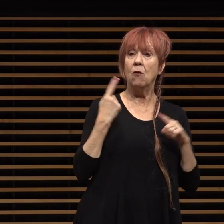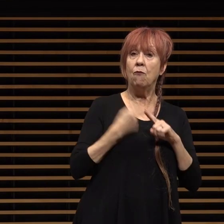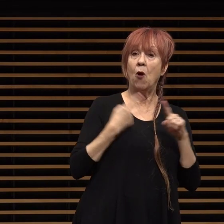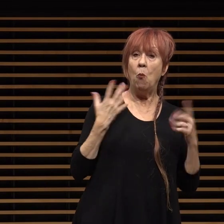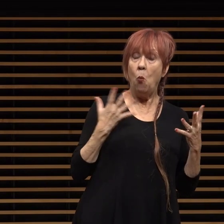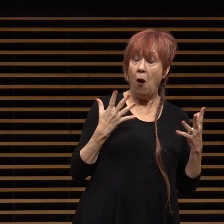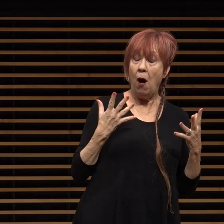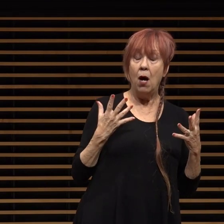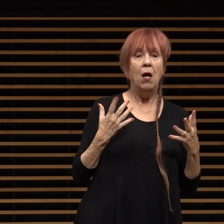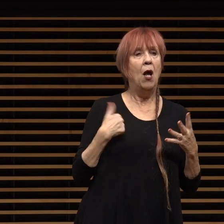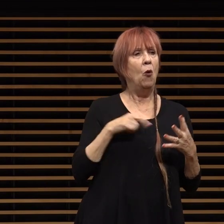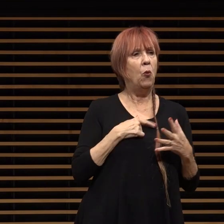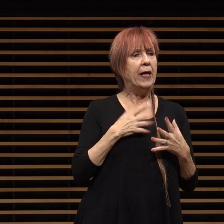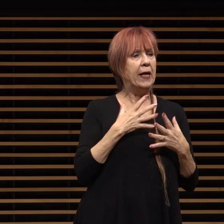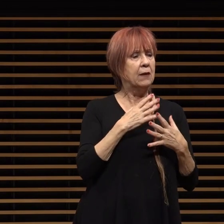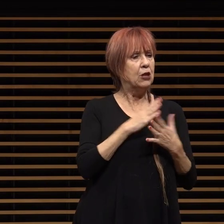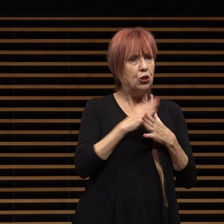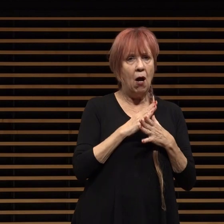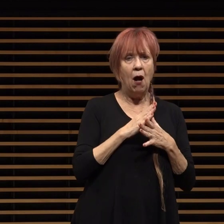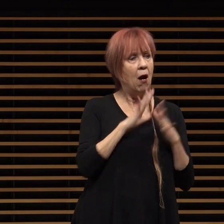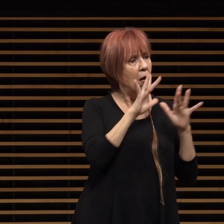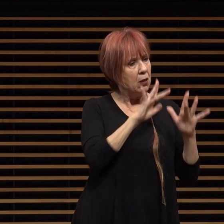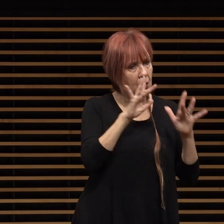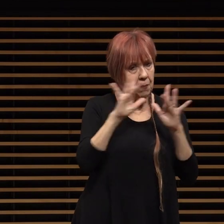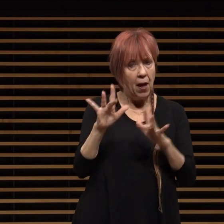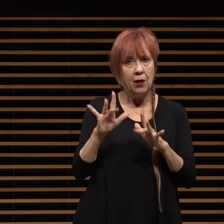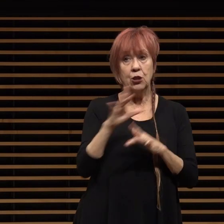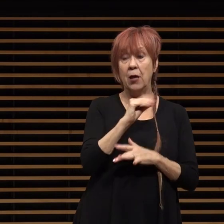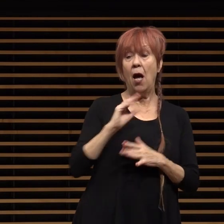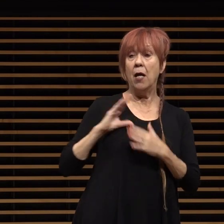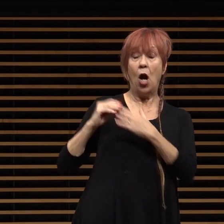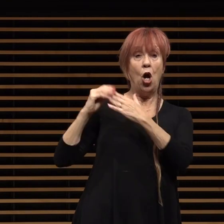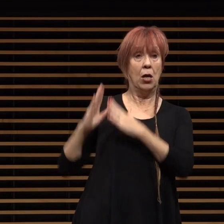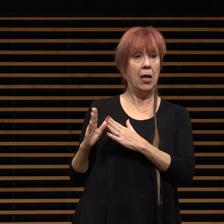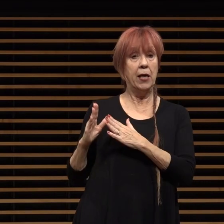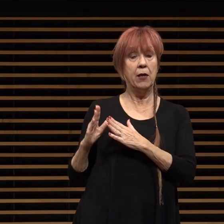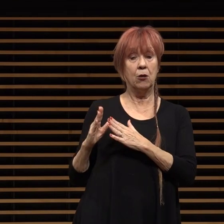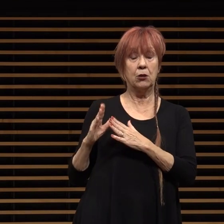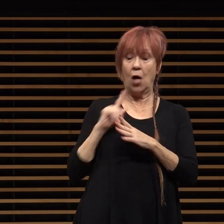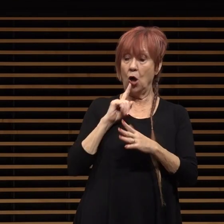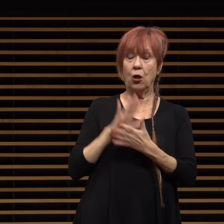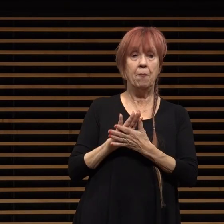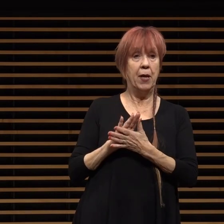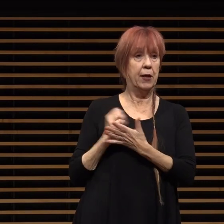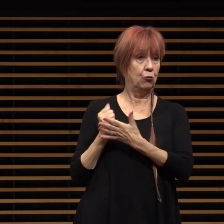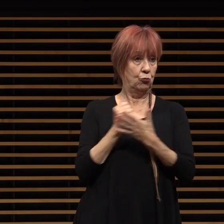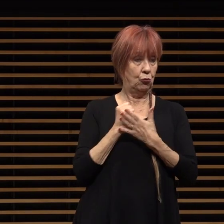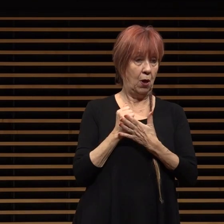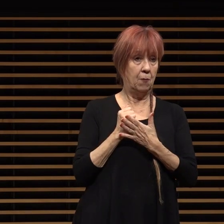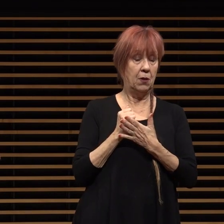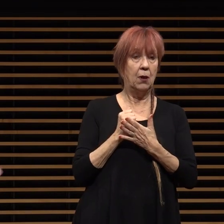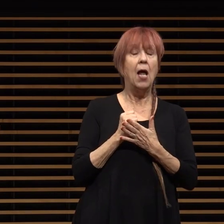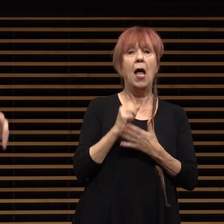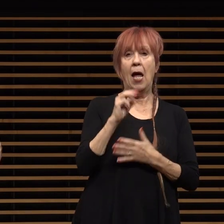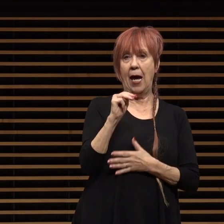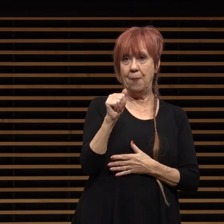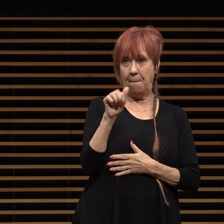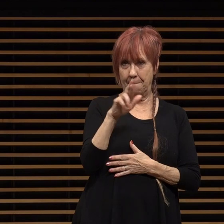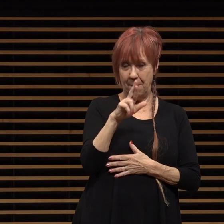compassion as citizens and committed leadership though the city has done much which vic